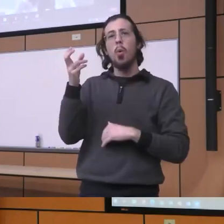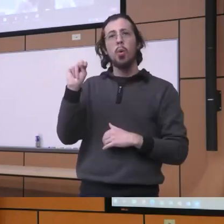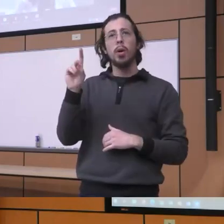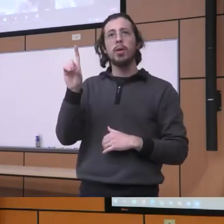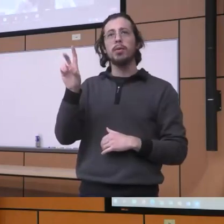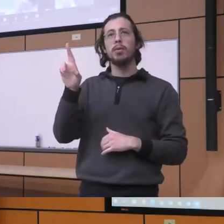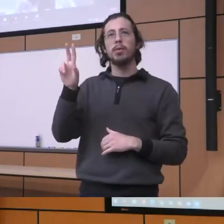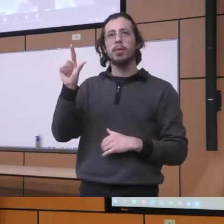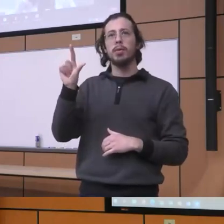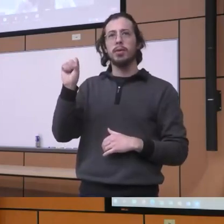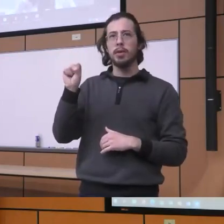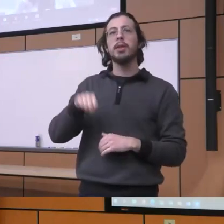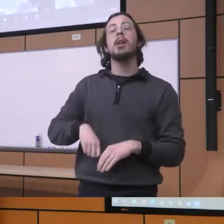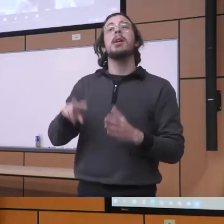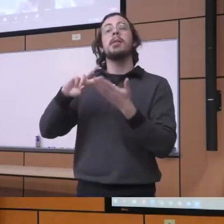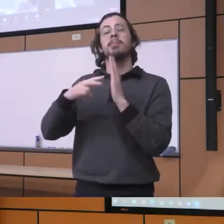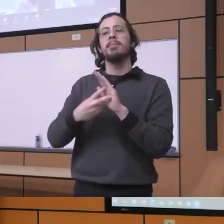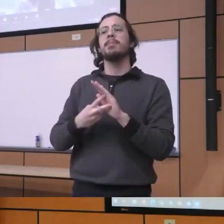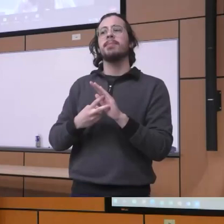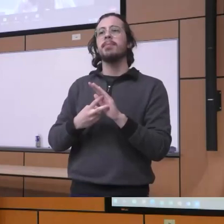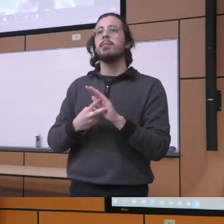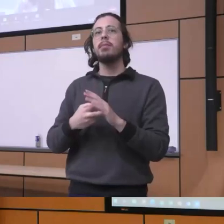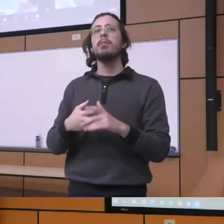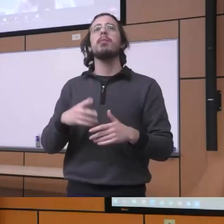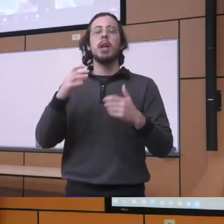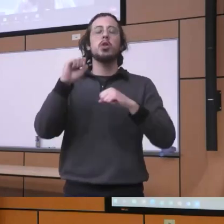I think three things you know when it comes to the strategies first of all we want to involve what